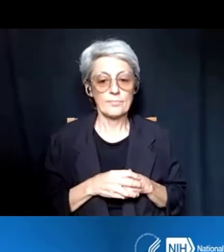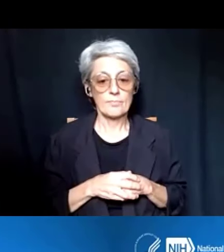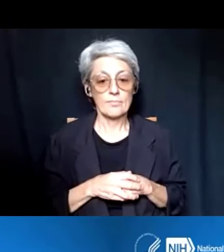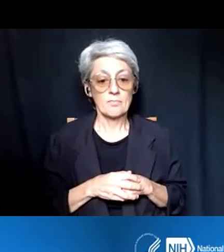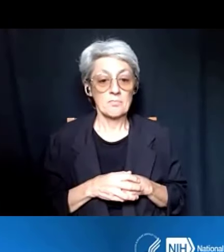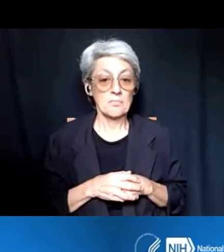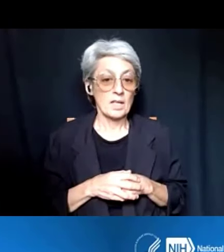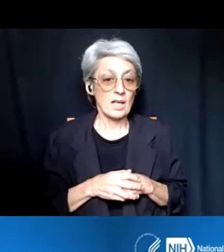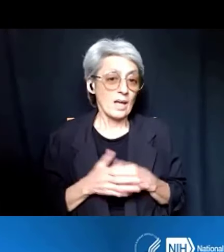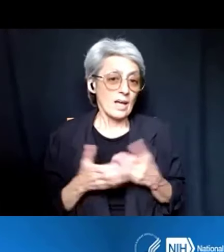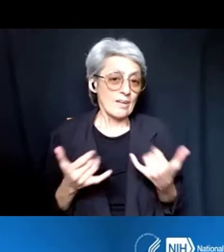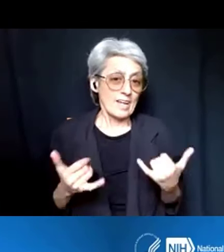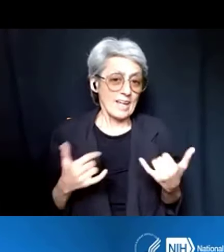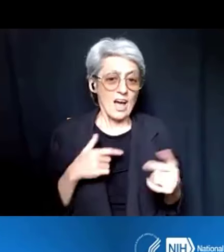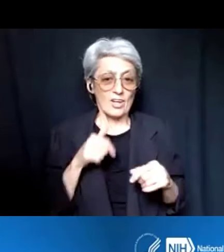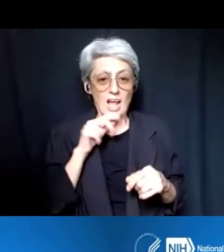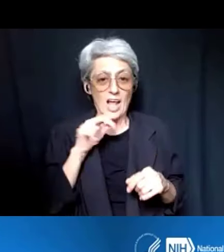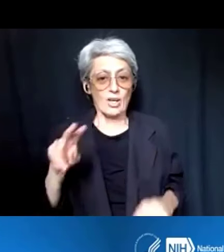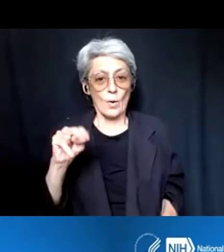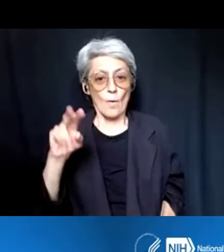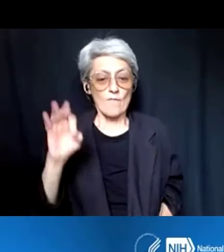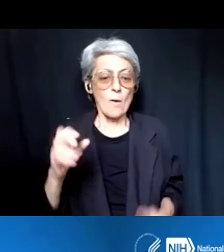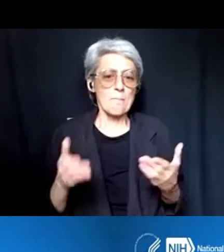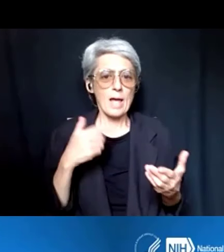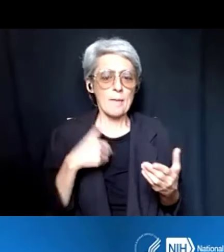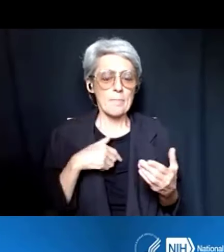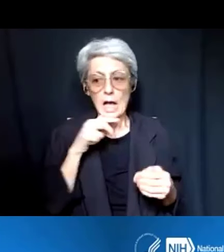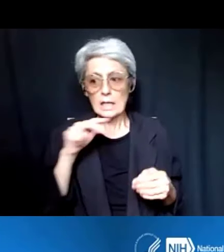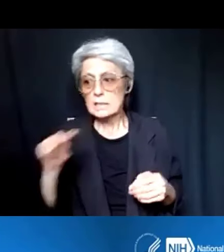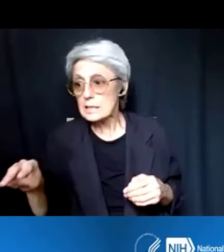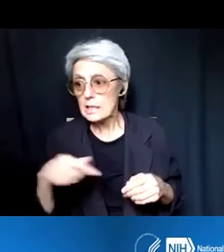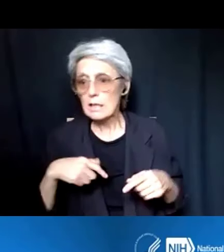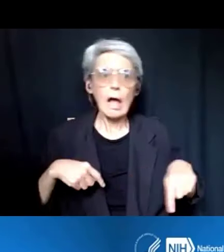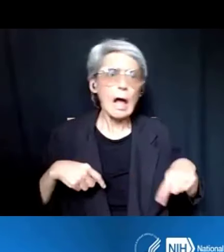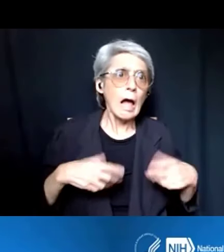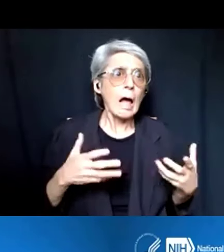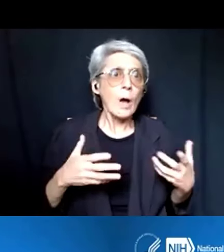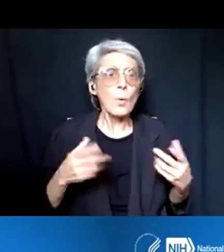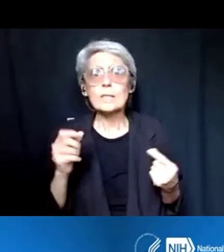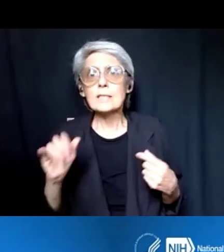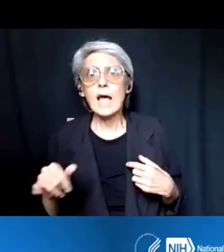there may be a little bit more anxiety or angst, because they're, like, really, what is this going to entail?